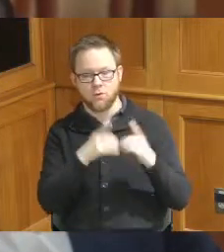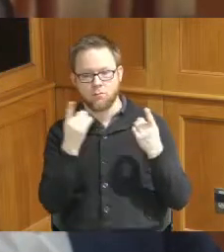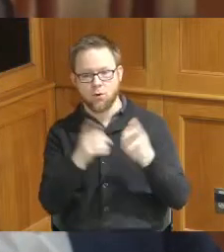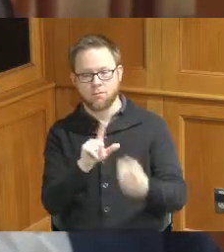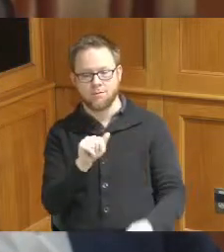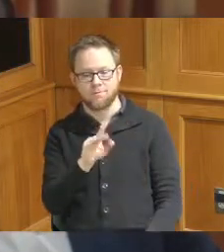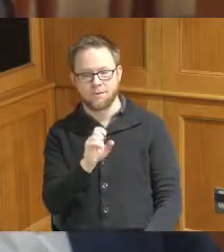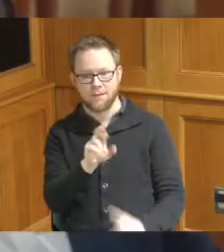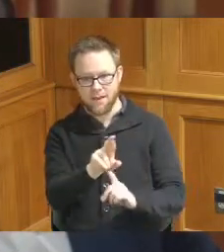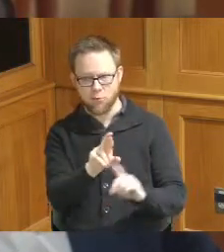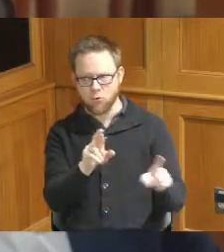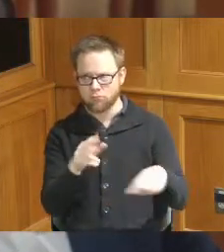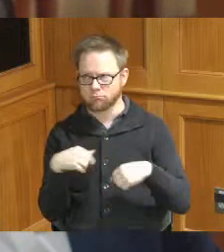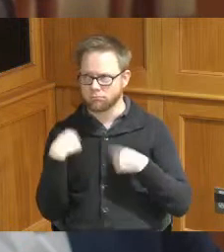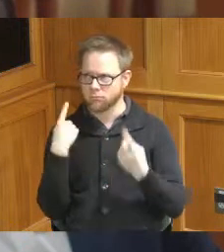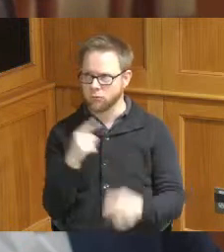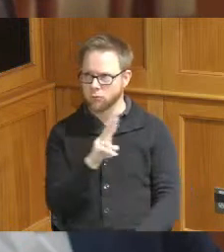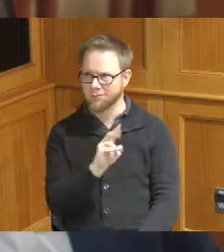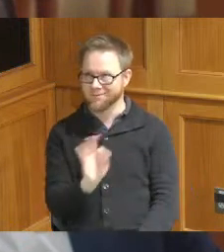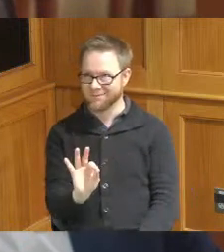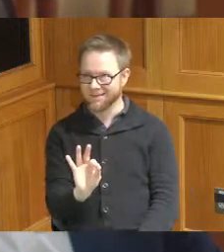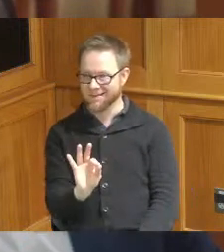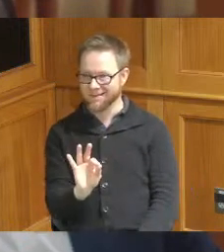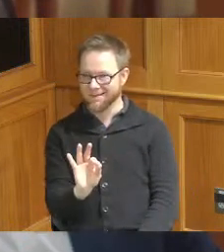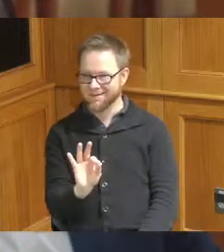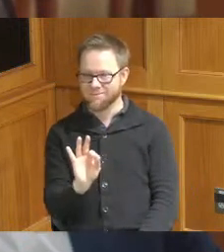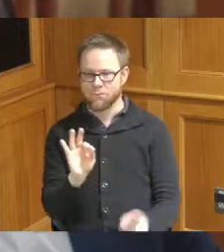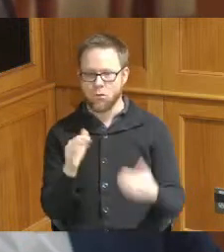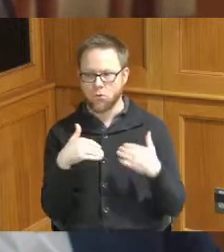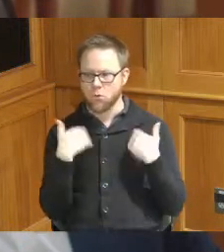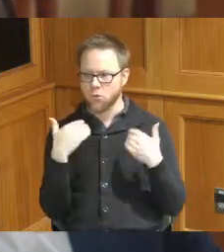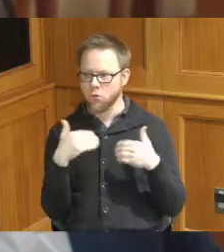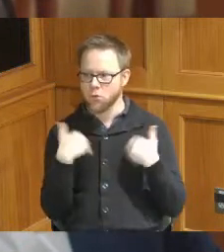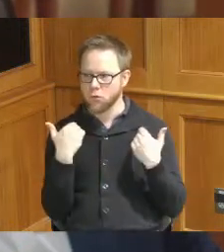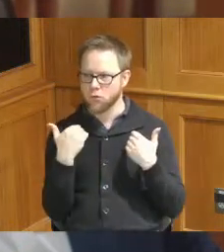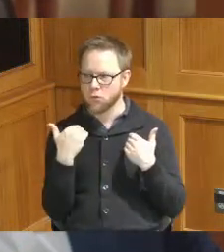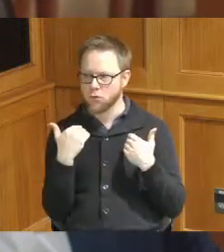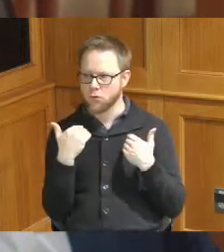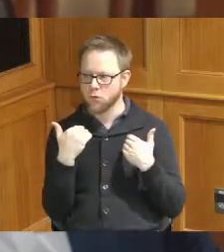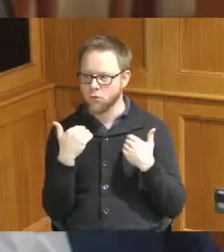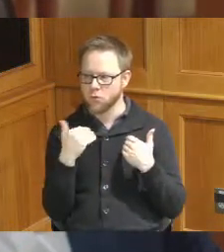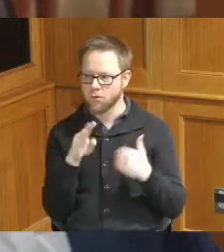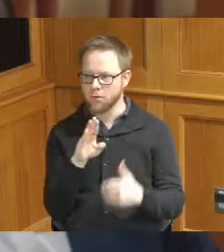we've held since about 2009 for youth build we've been very successful with our youth build program